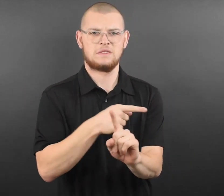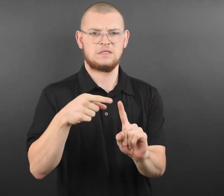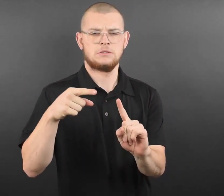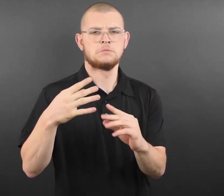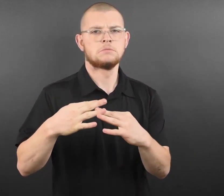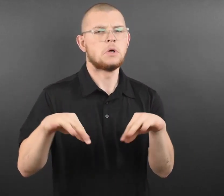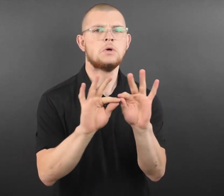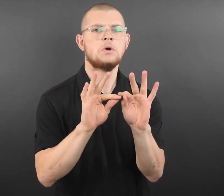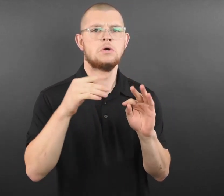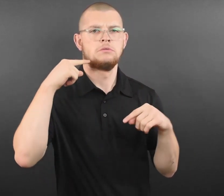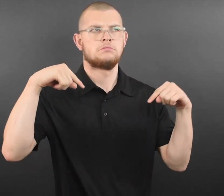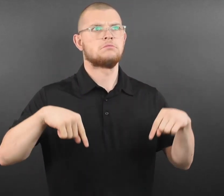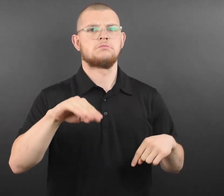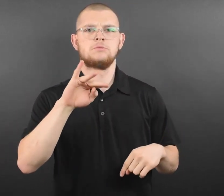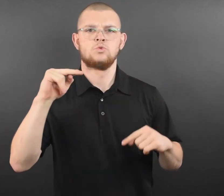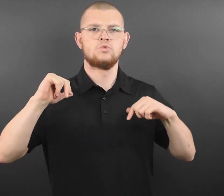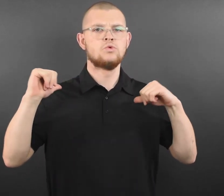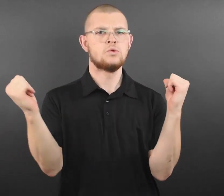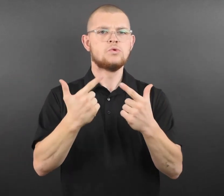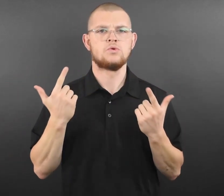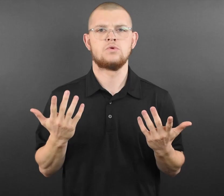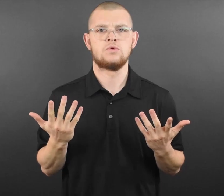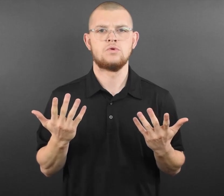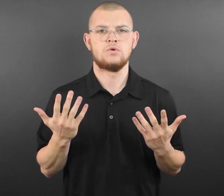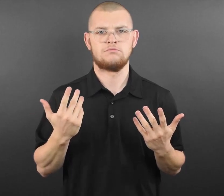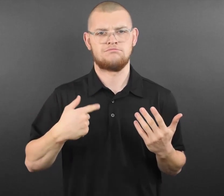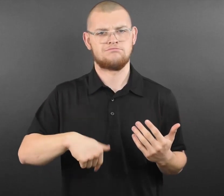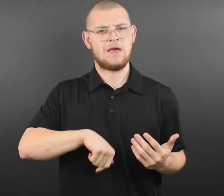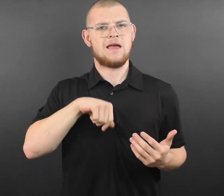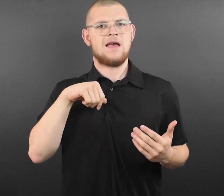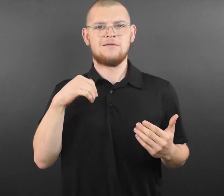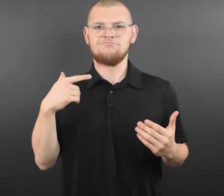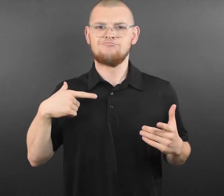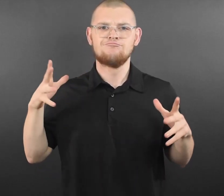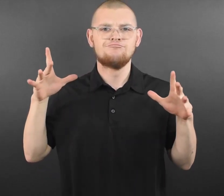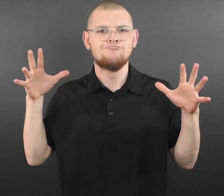Minnesota Twins Vice President of Community Engagement Nancy O’Brien said,